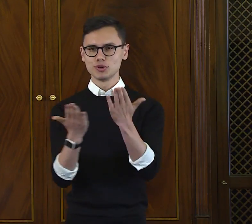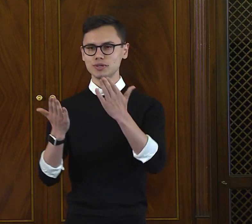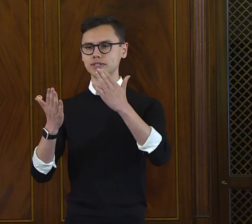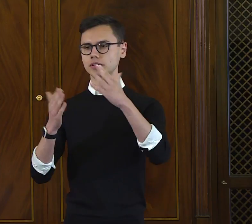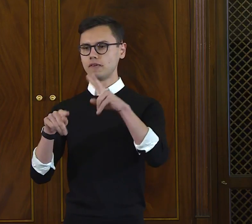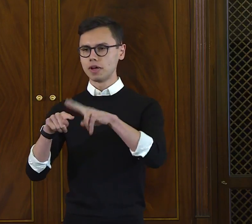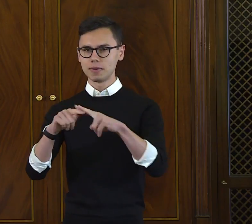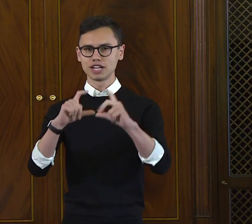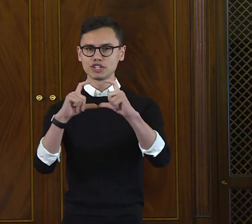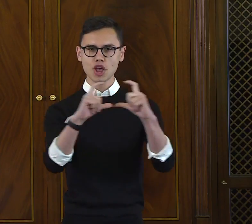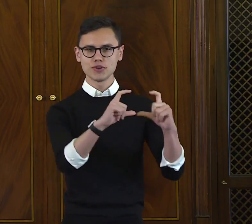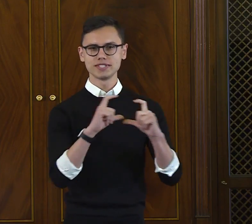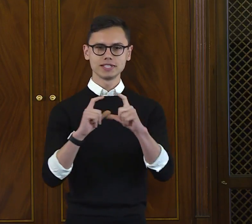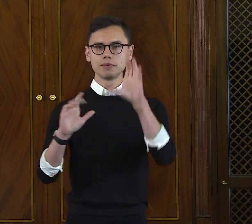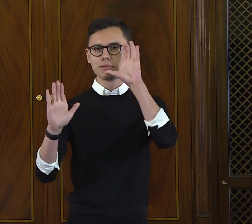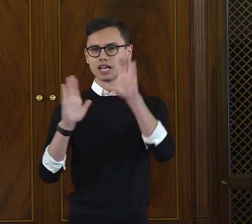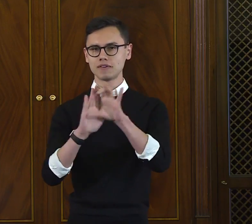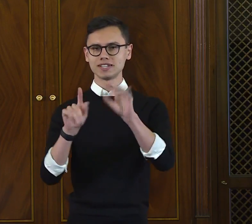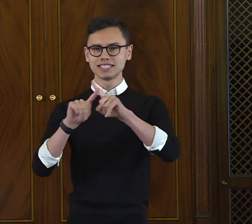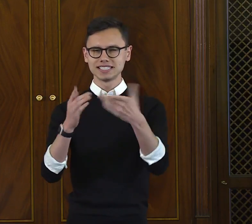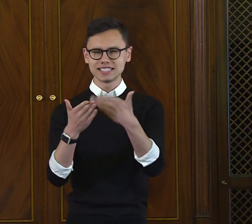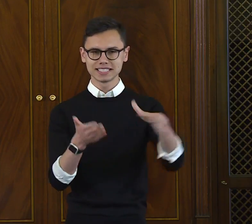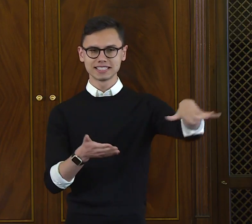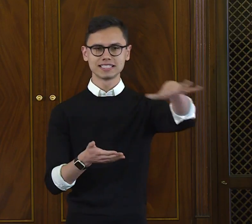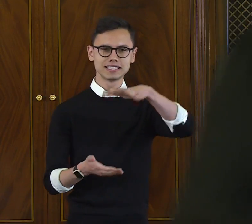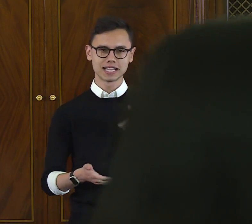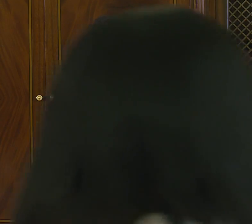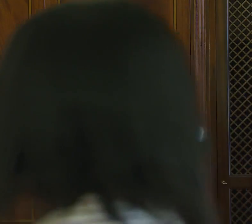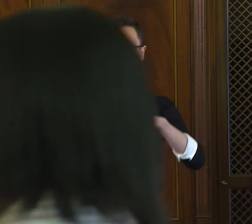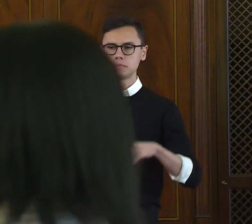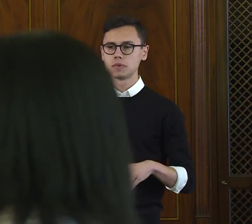She had piles of books, vocabulary cards, and colorful pictures